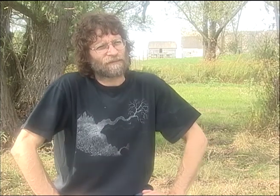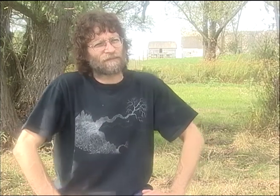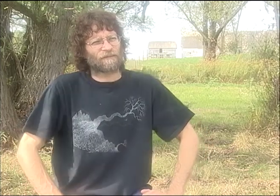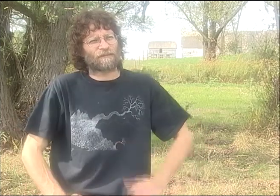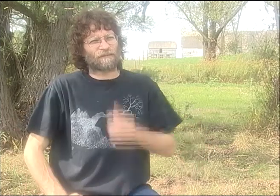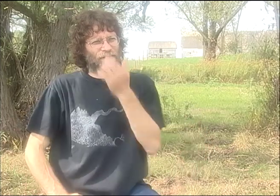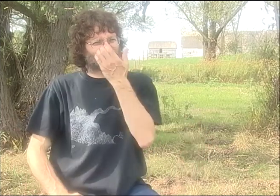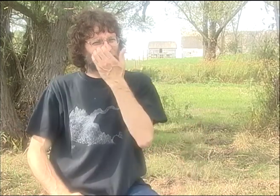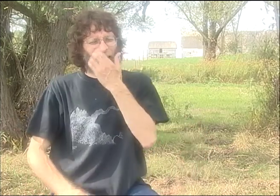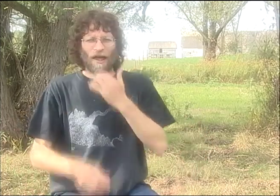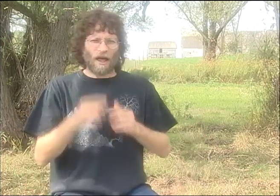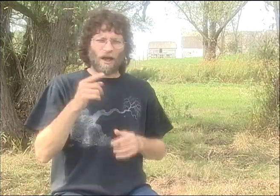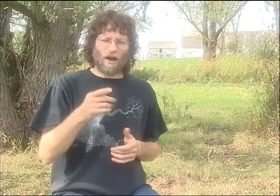I'M NOT SURE.